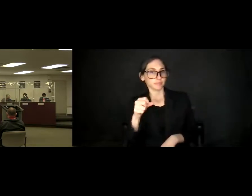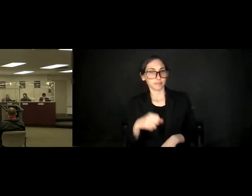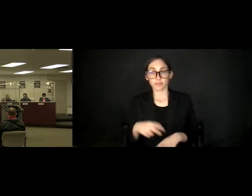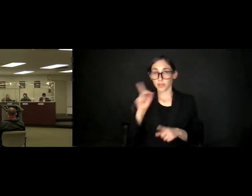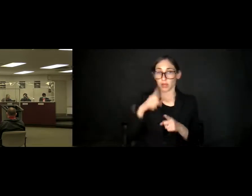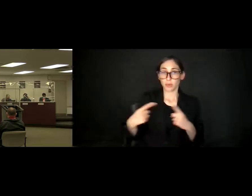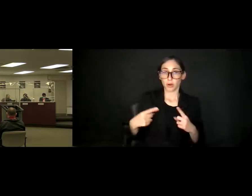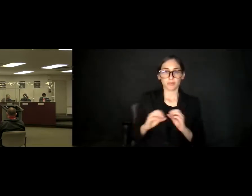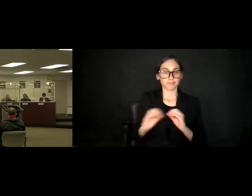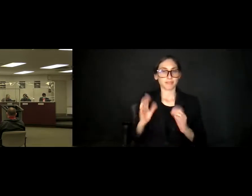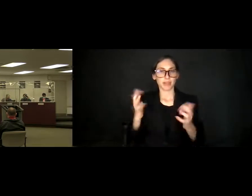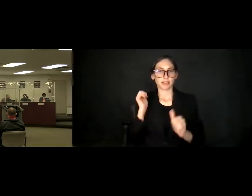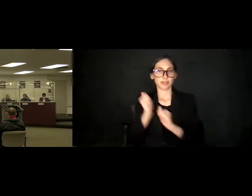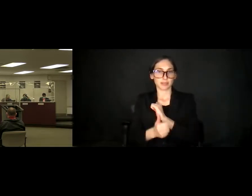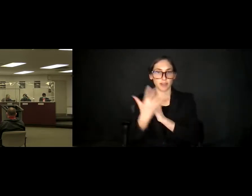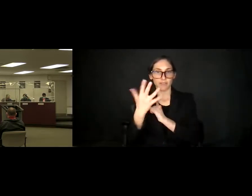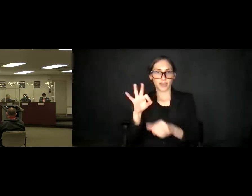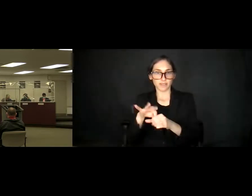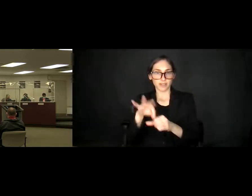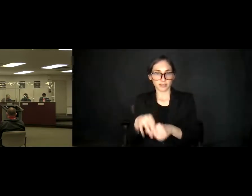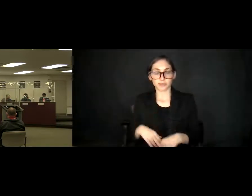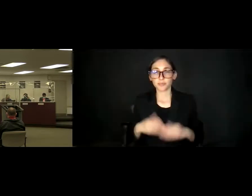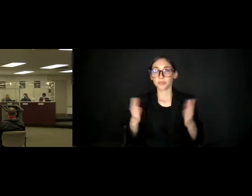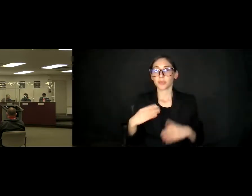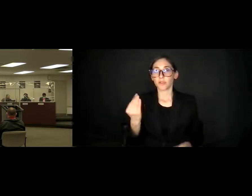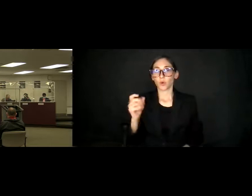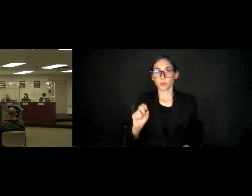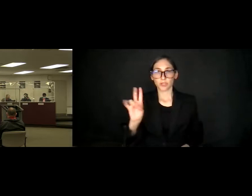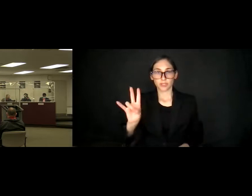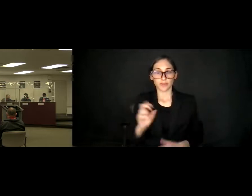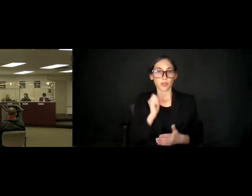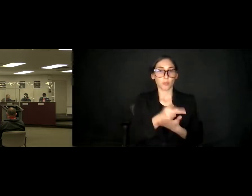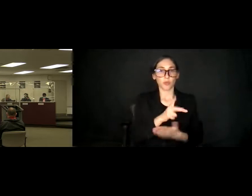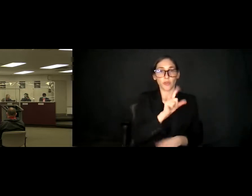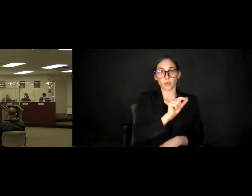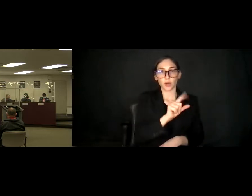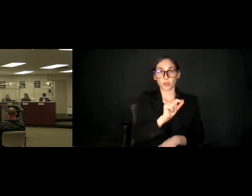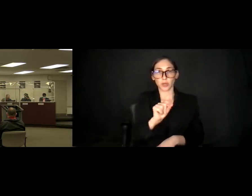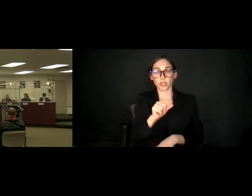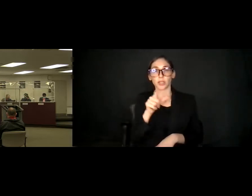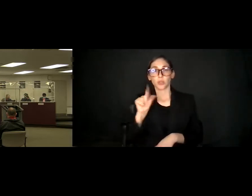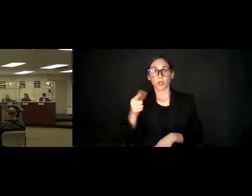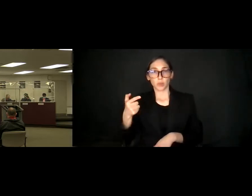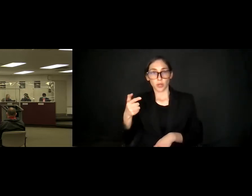five yes votes. Item 14.7 Approval of 2020 - 2021 Men's Football Schedule. May I hear a motion?